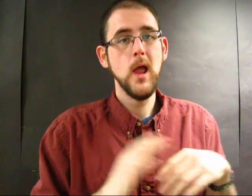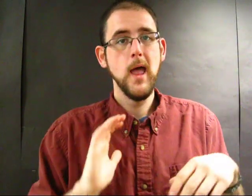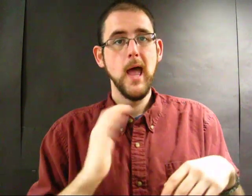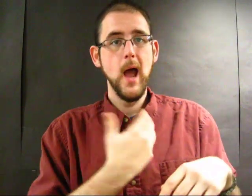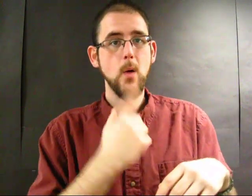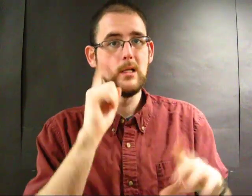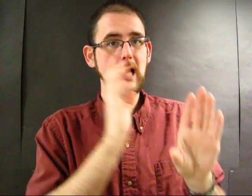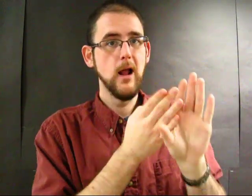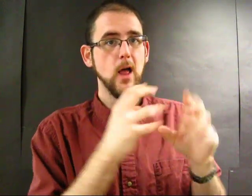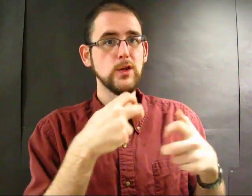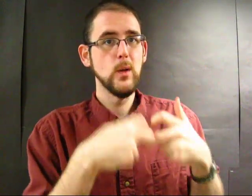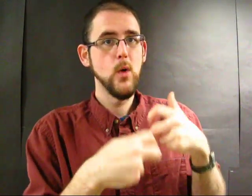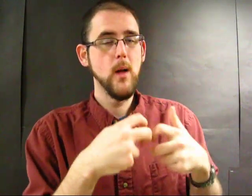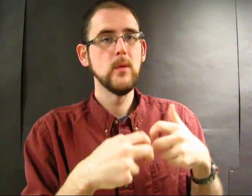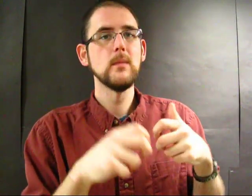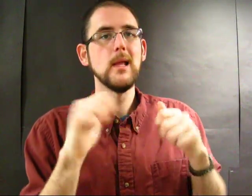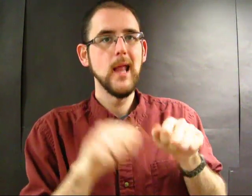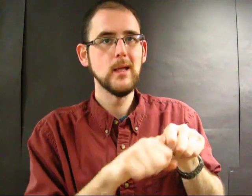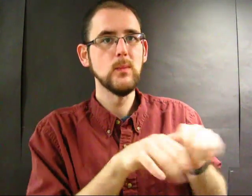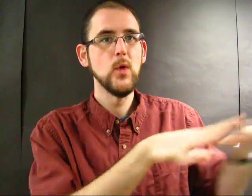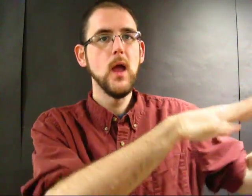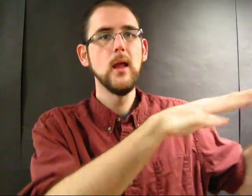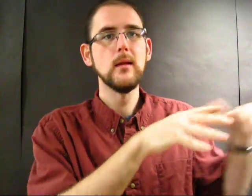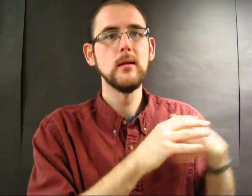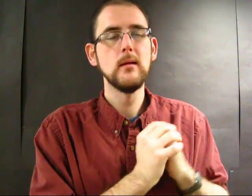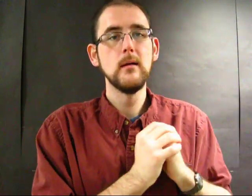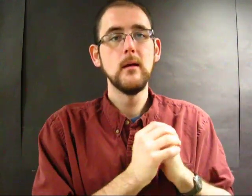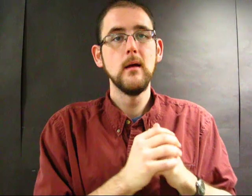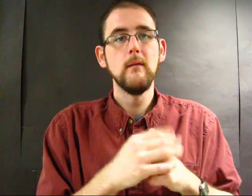Our psychological problems can actually spread overseas.